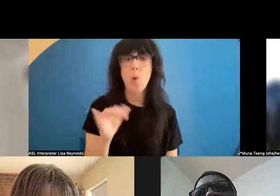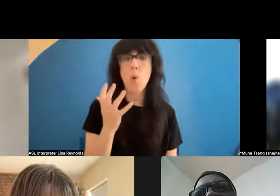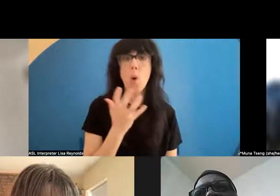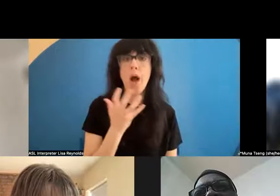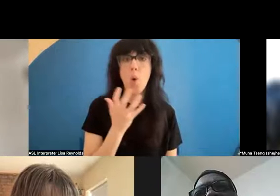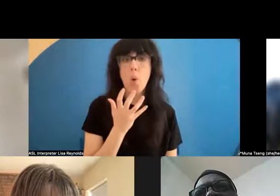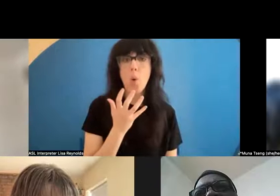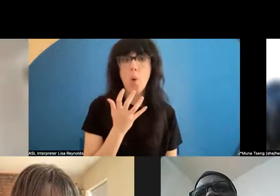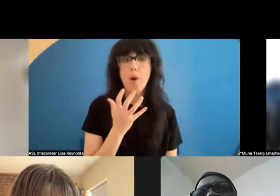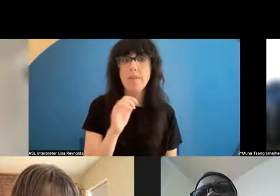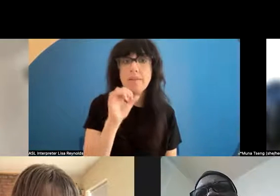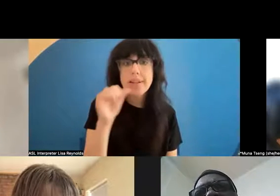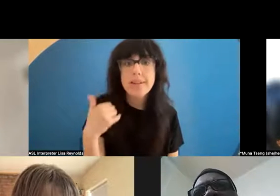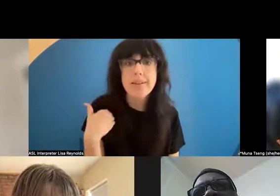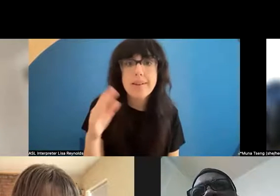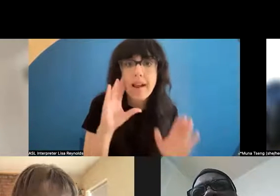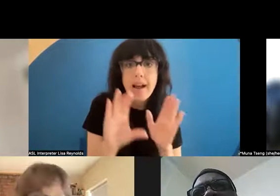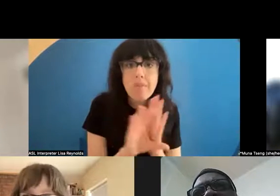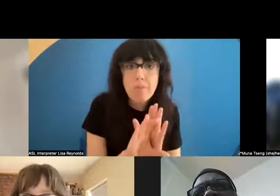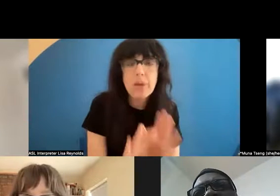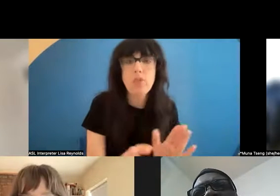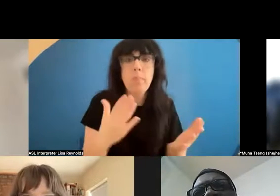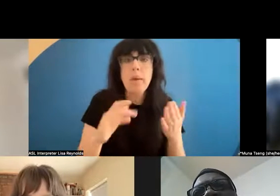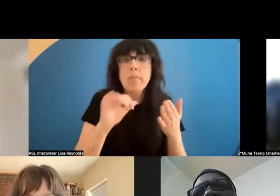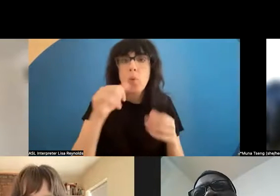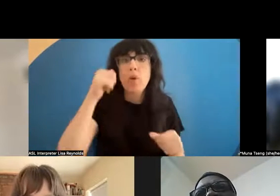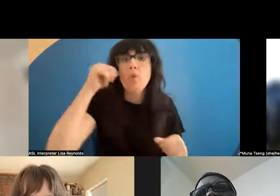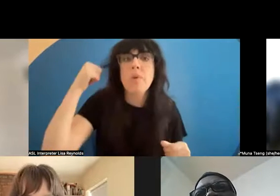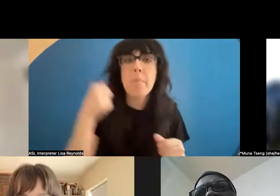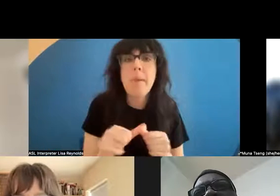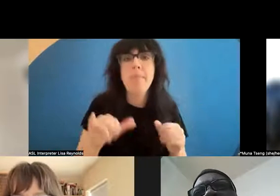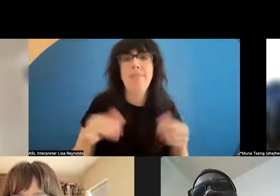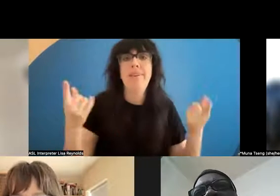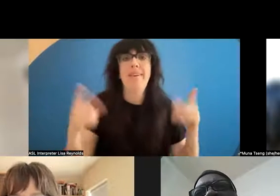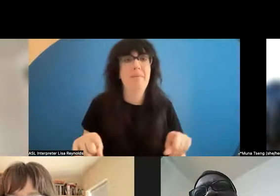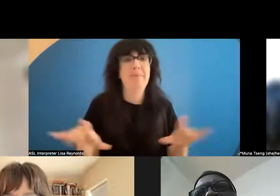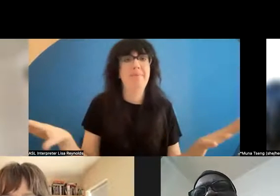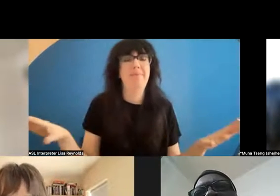performance, I realize , wow, if I didn't have that, I might not enremember it